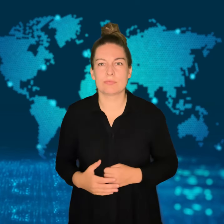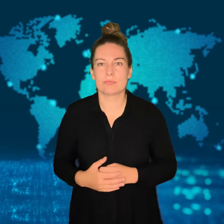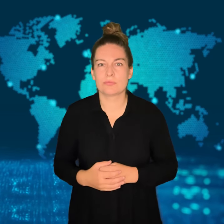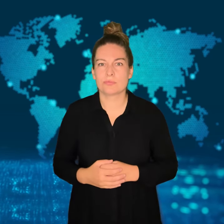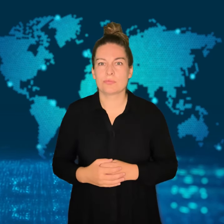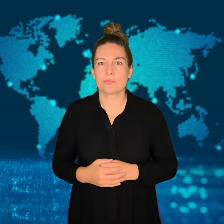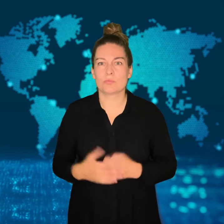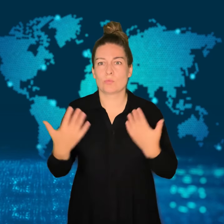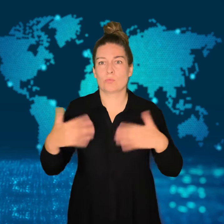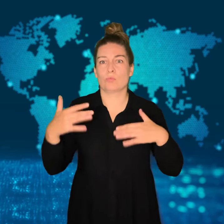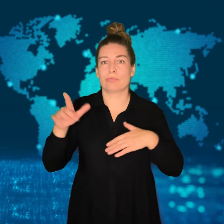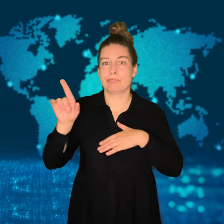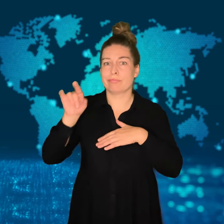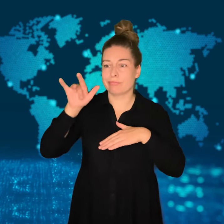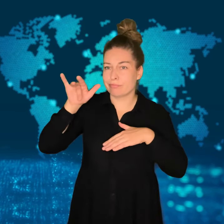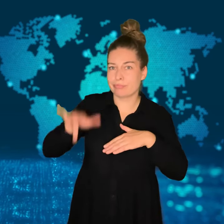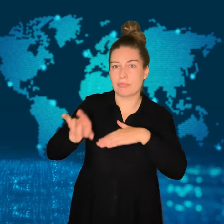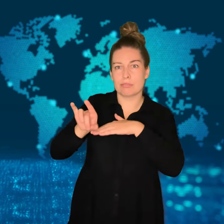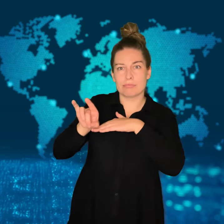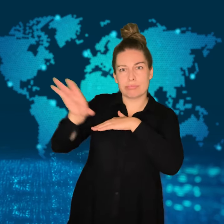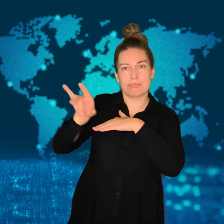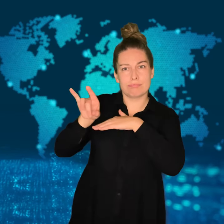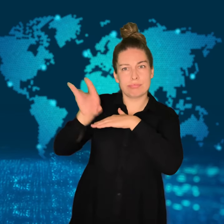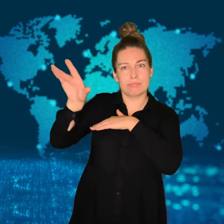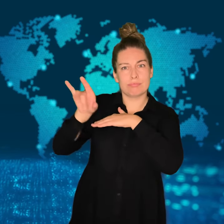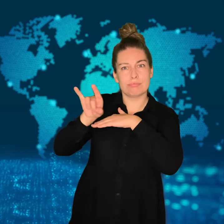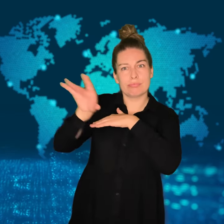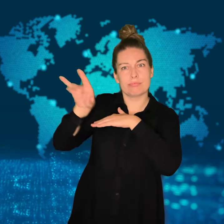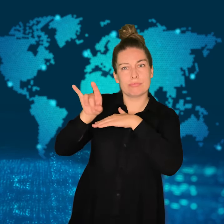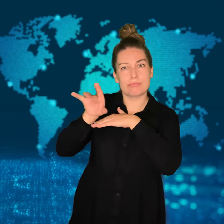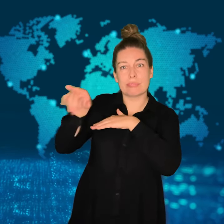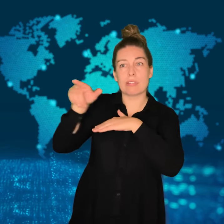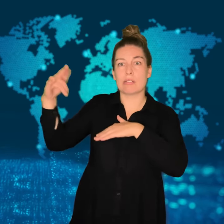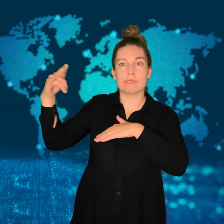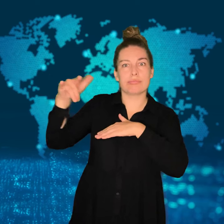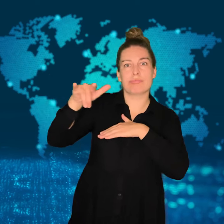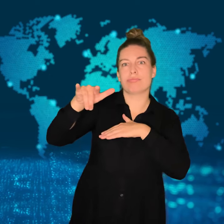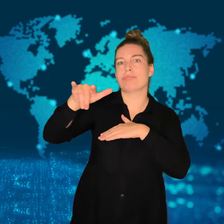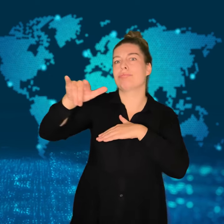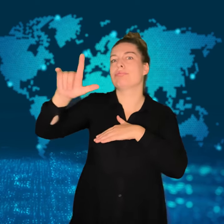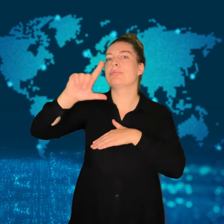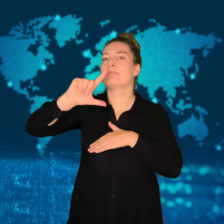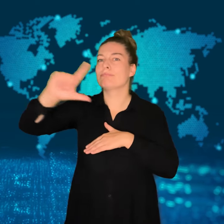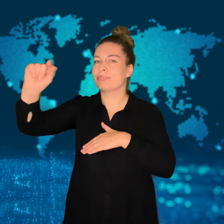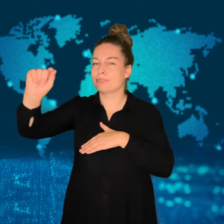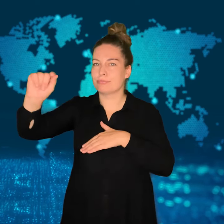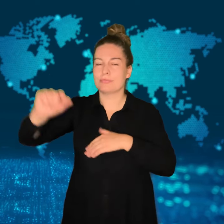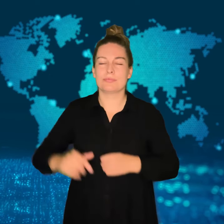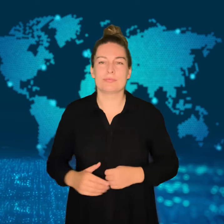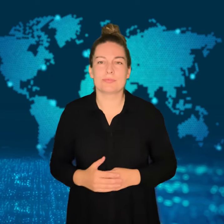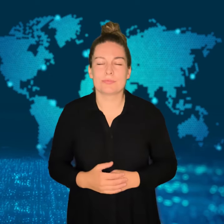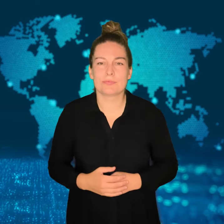a Russian Su-30 fighter jet.